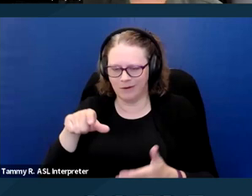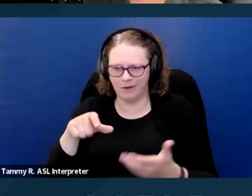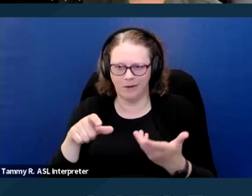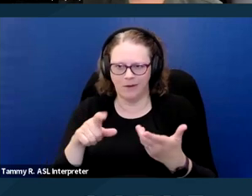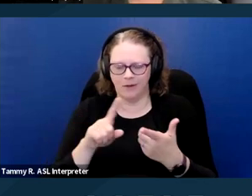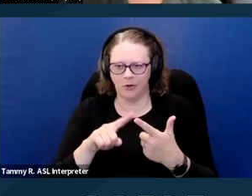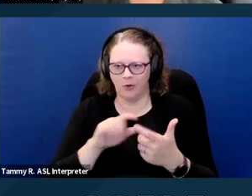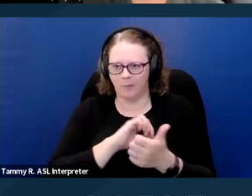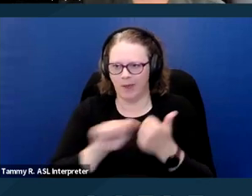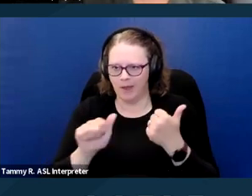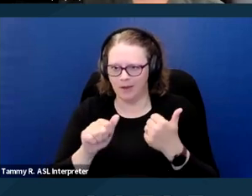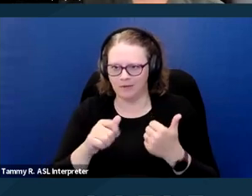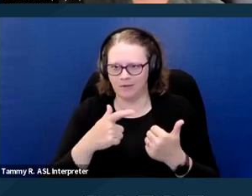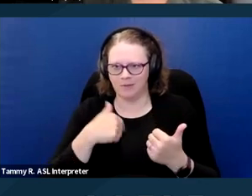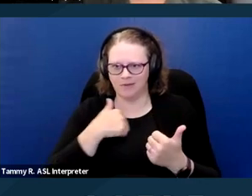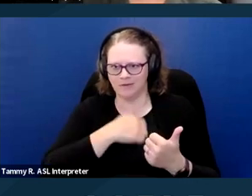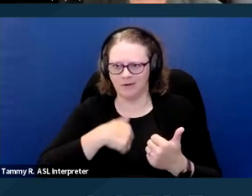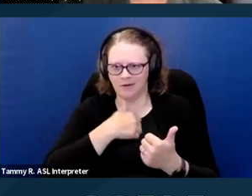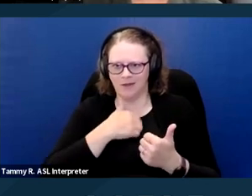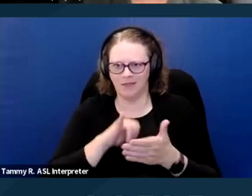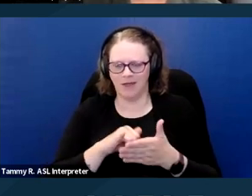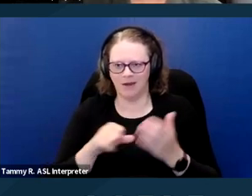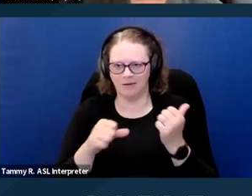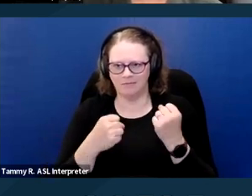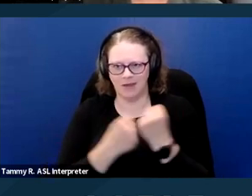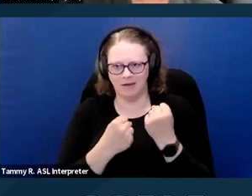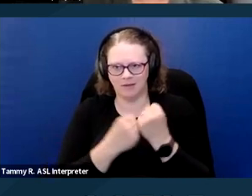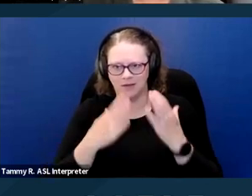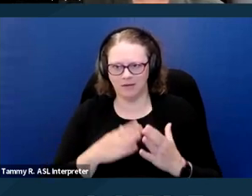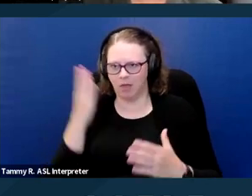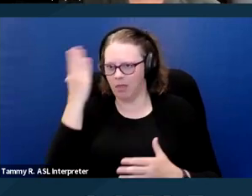and I'm really sorry that advocates were not more on top of this at the time